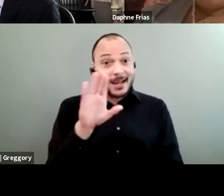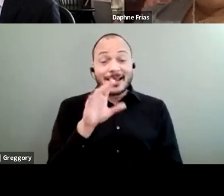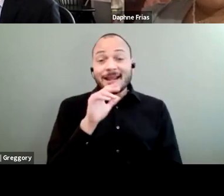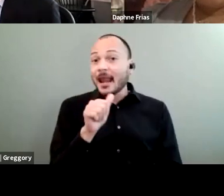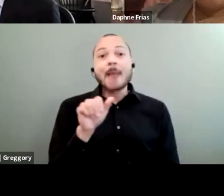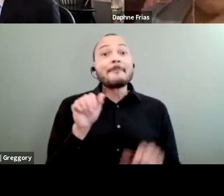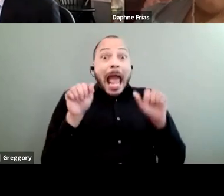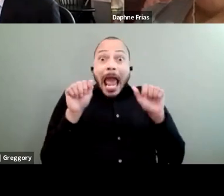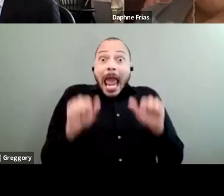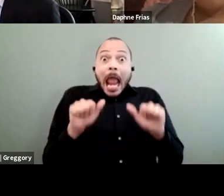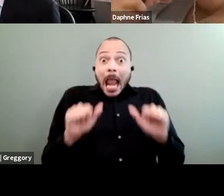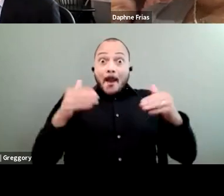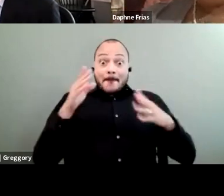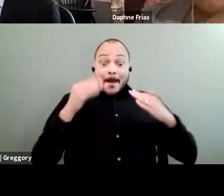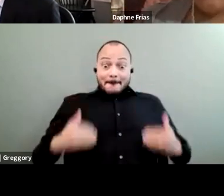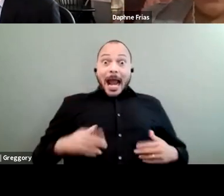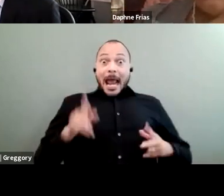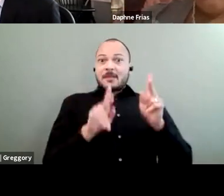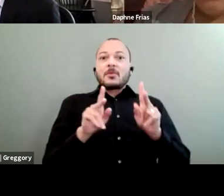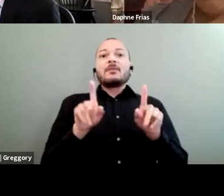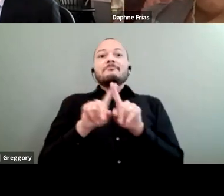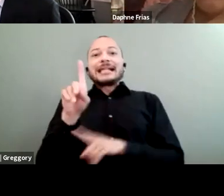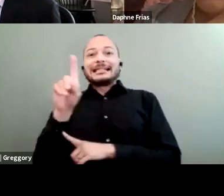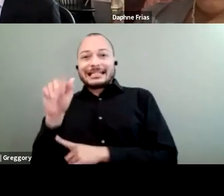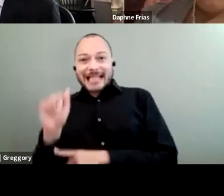but by disabled folks talking to disabled folks,